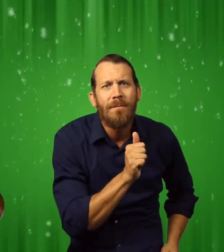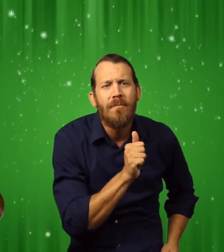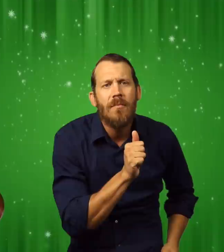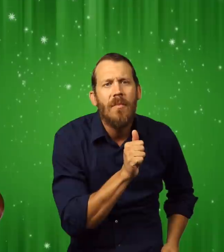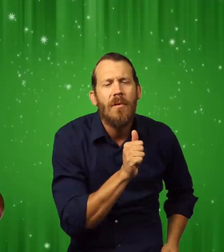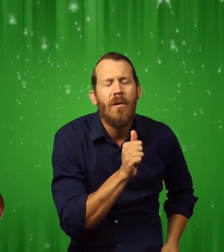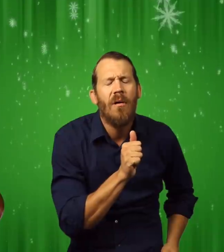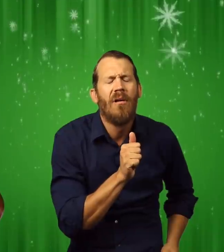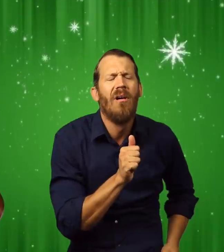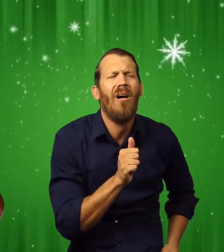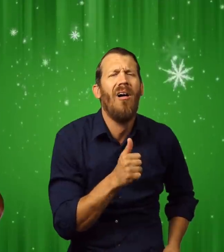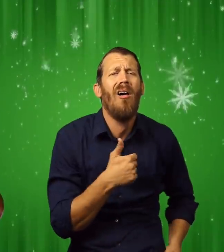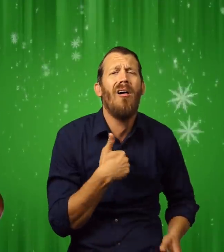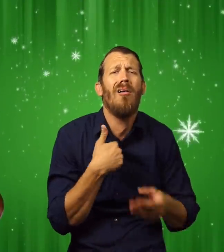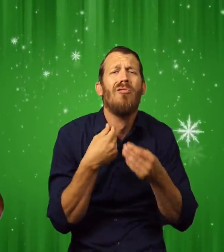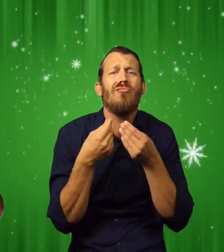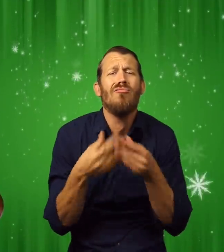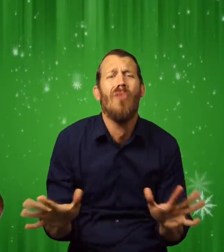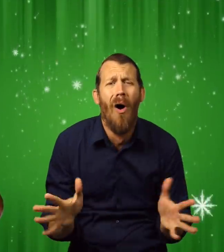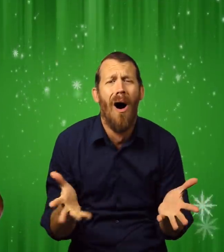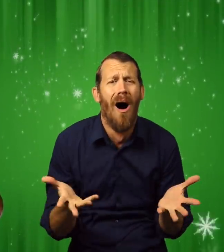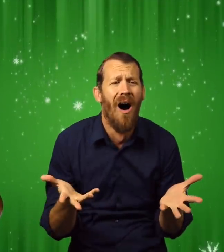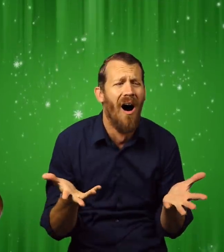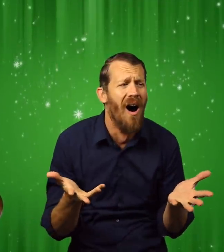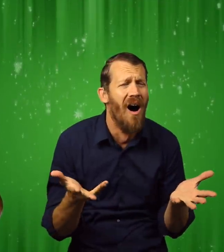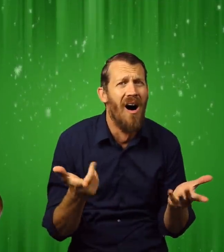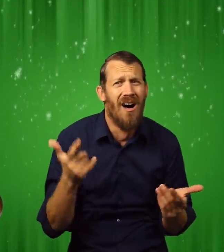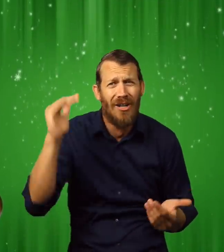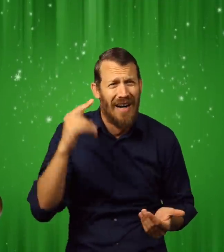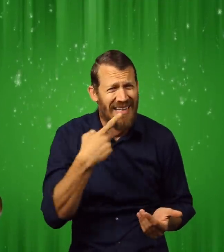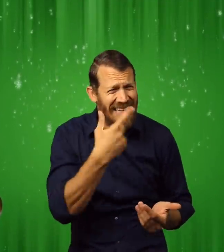I had lost the silver bell from Santa's sleigh.